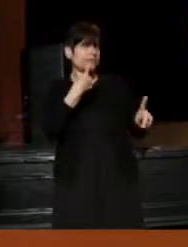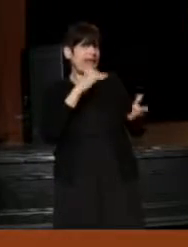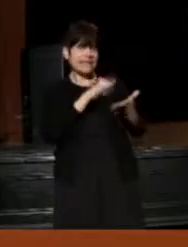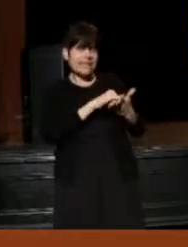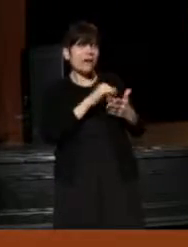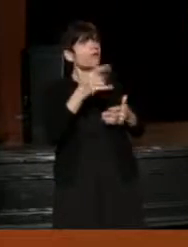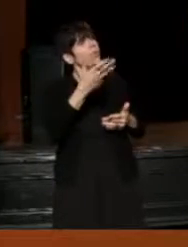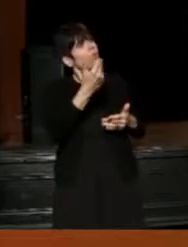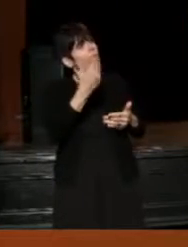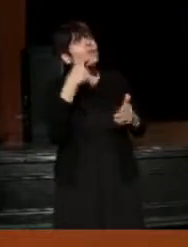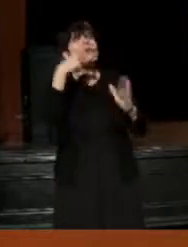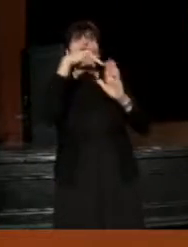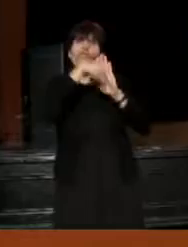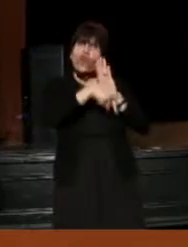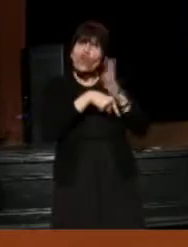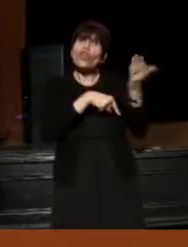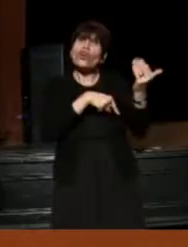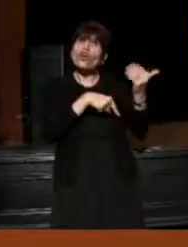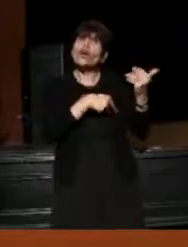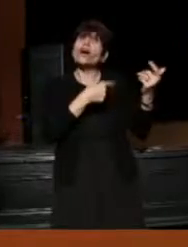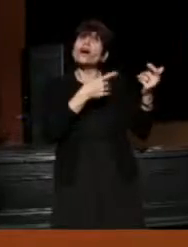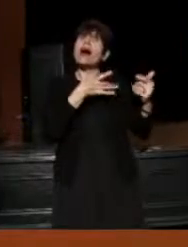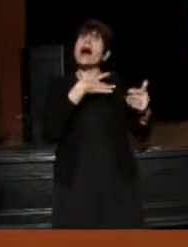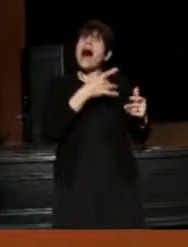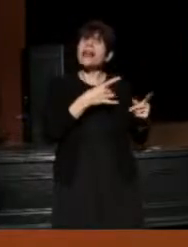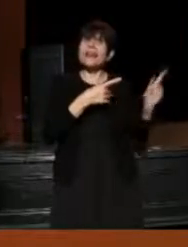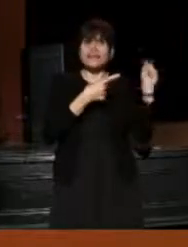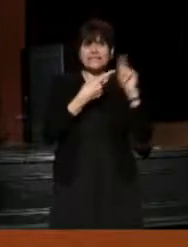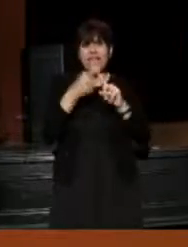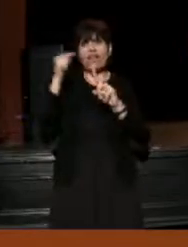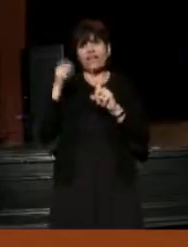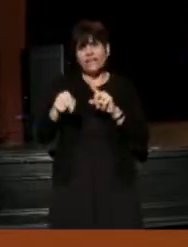So I said, "Let's go further." She said, "I liked it until this happened."